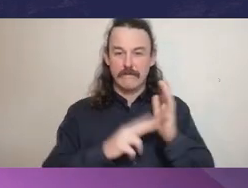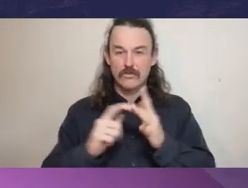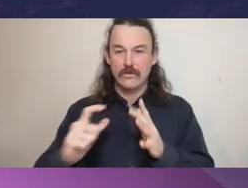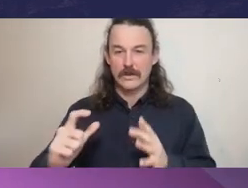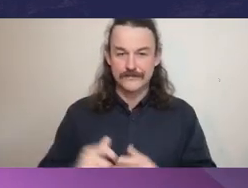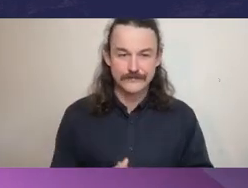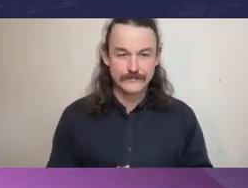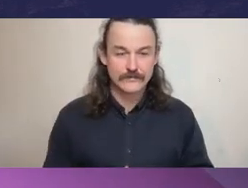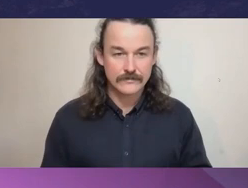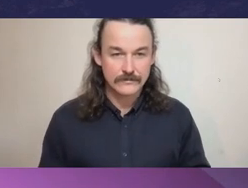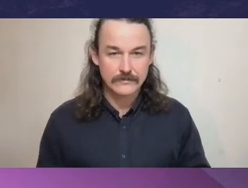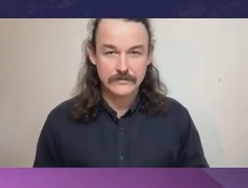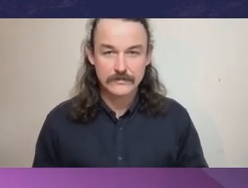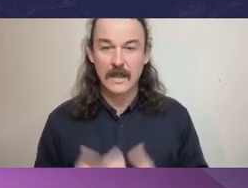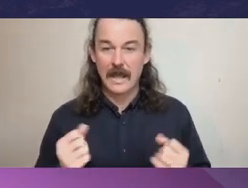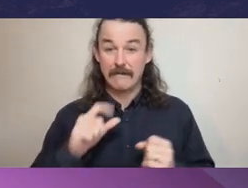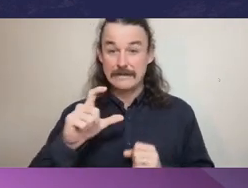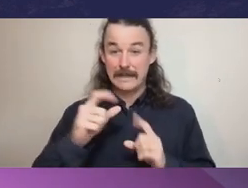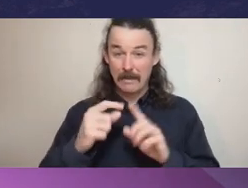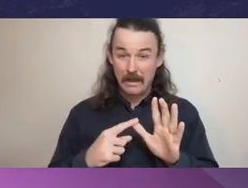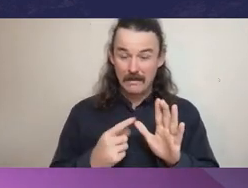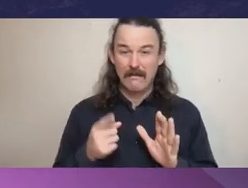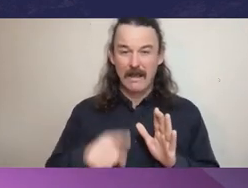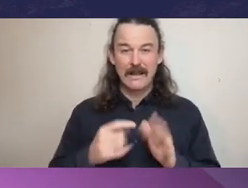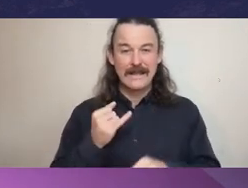both the CPA and also the Institute of Chartered Accountants